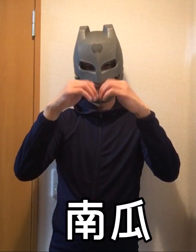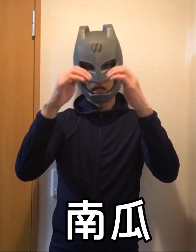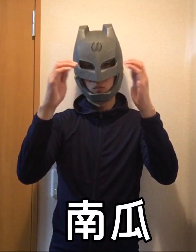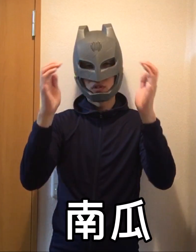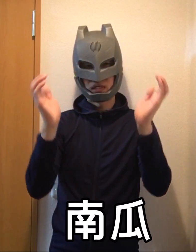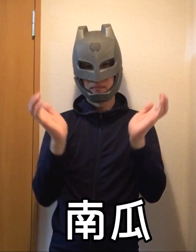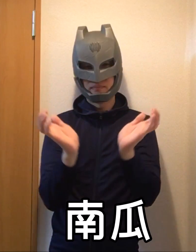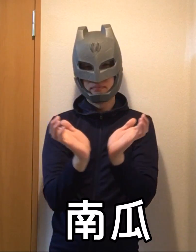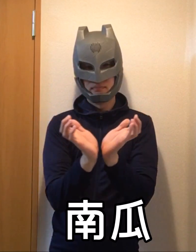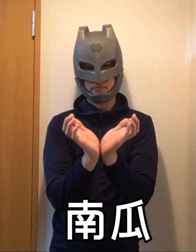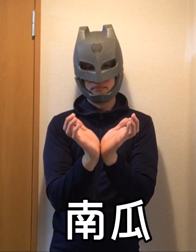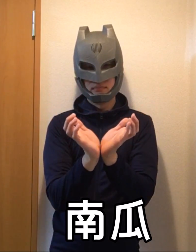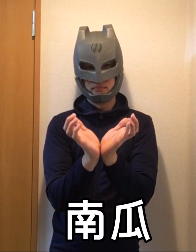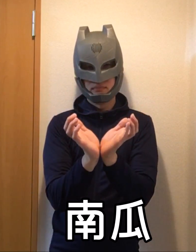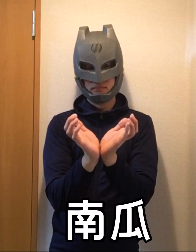Pumpkin